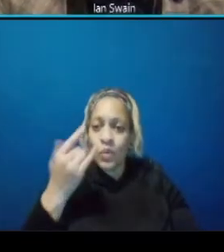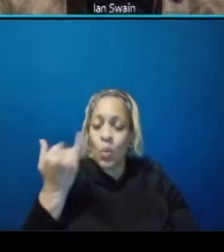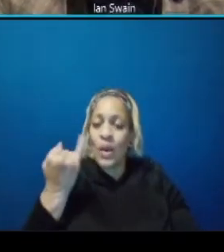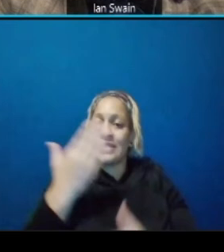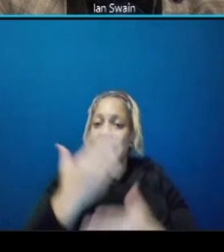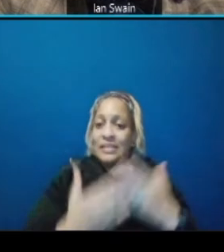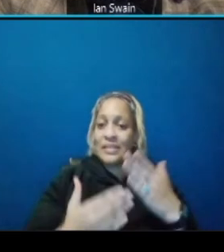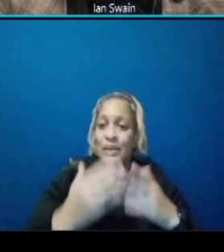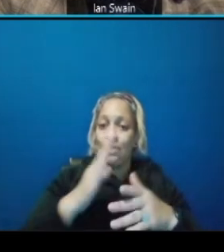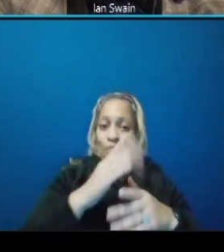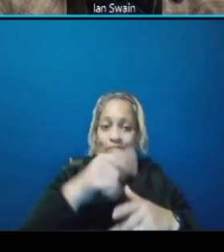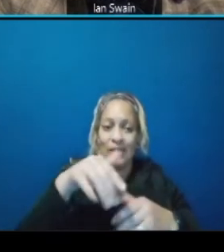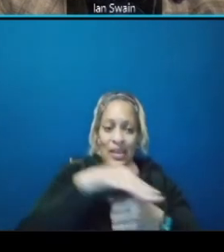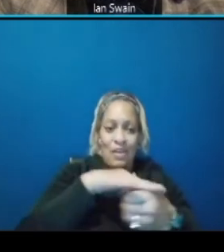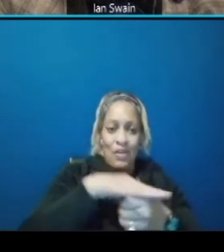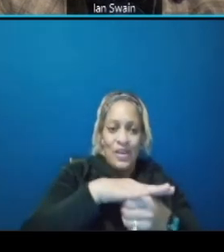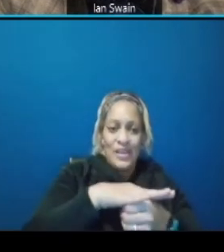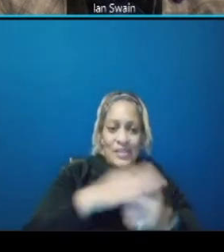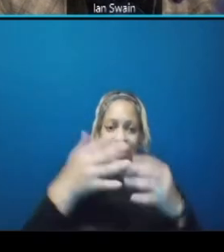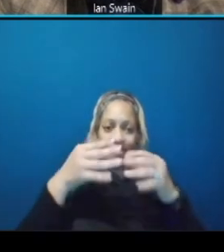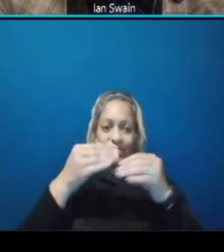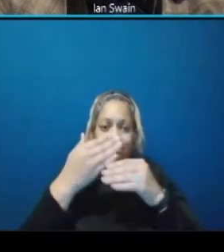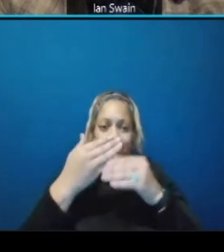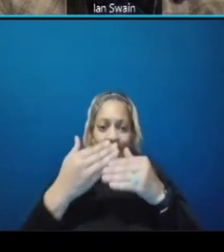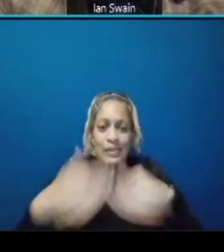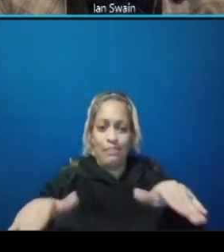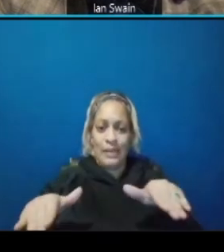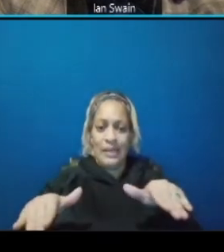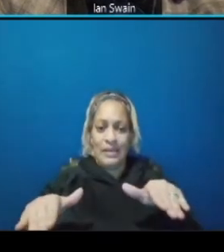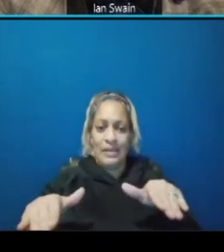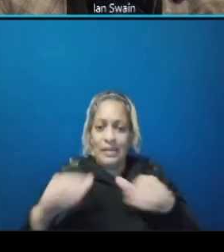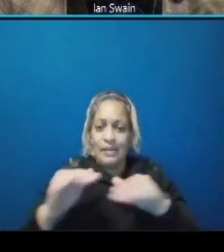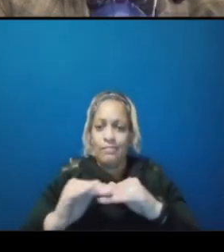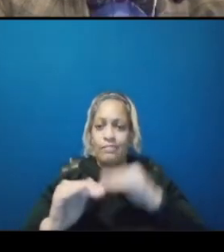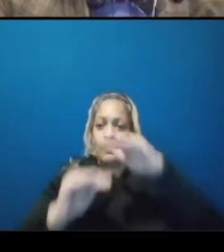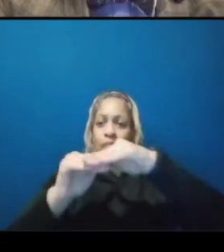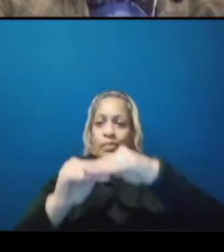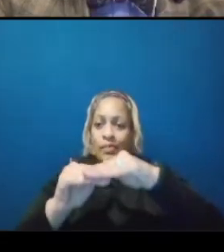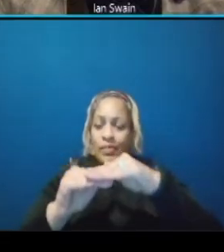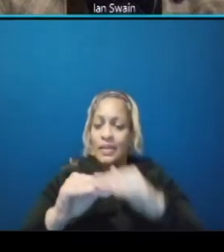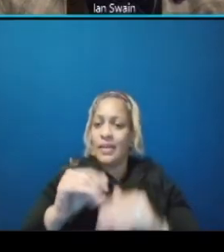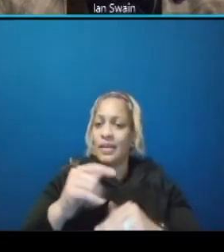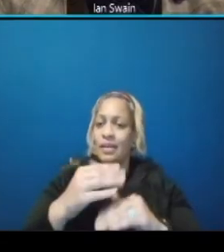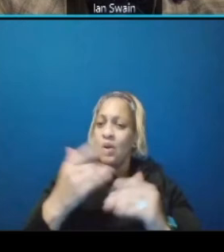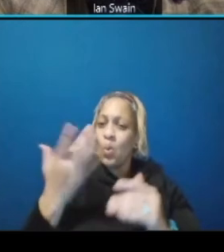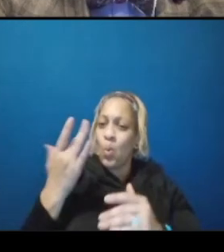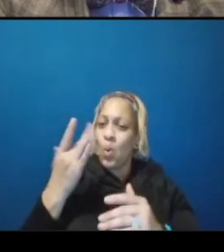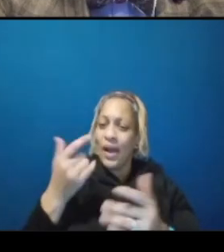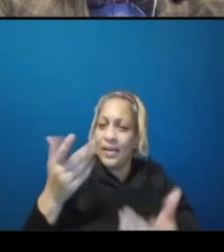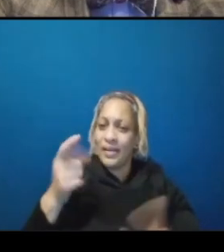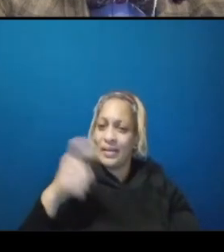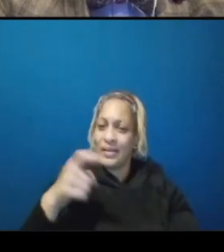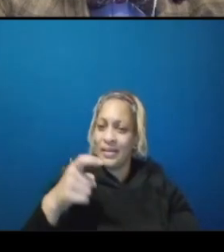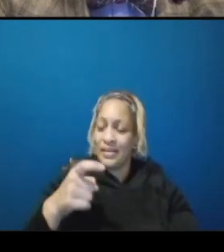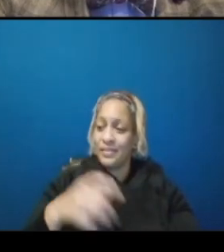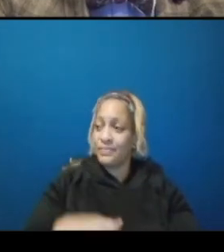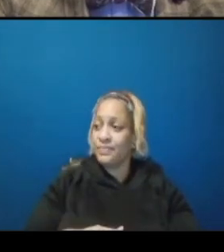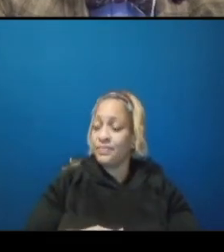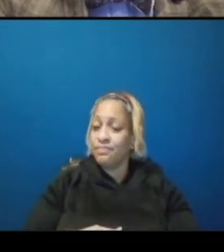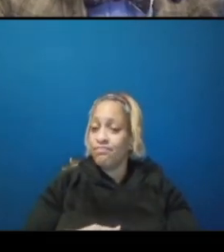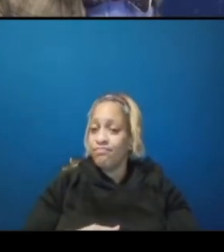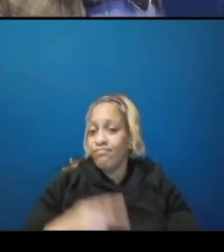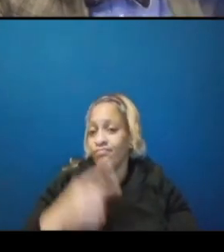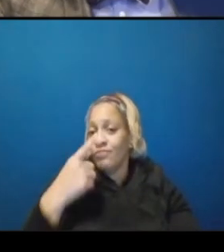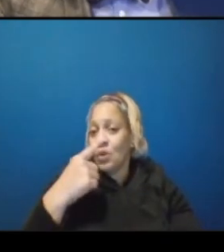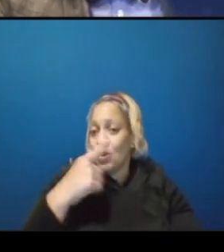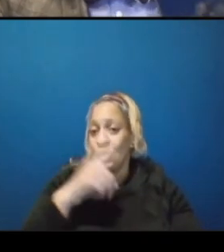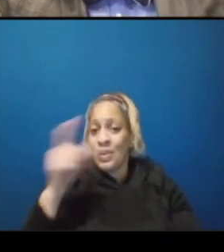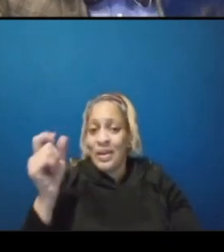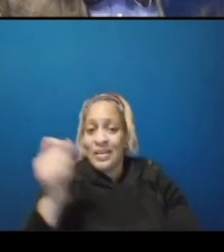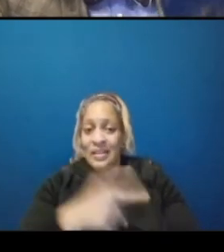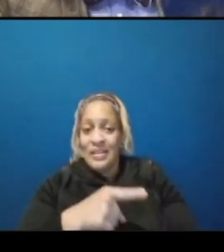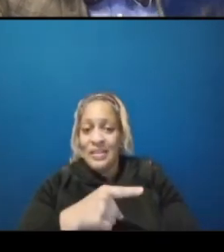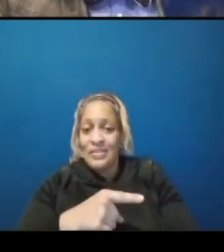seems confusing could you explain why they are needed um you want to take that one prakash please